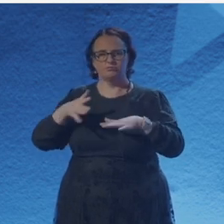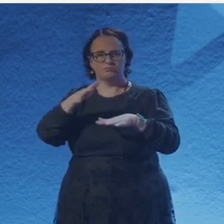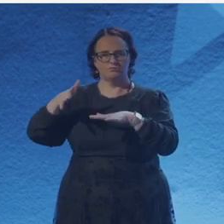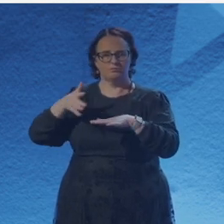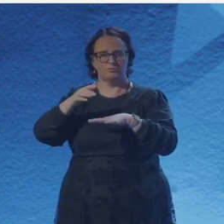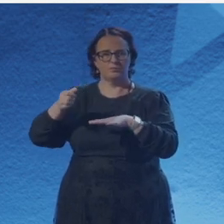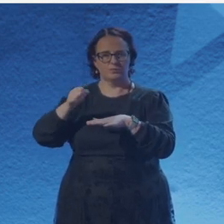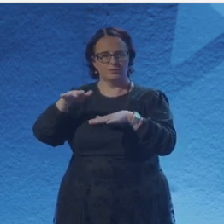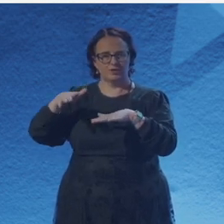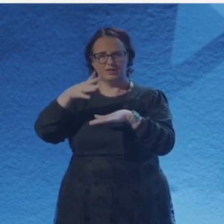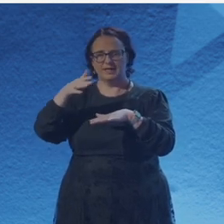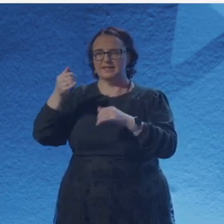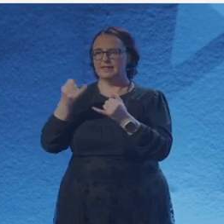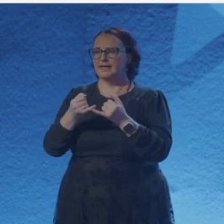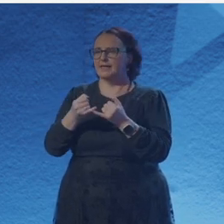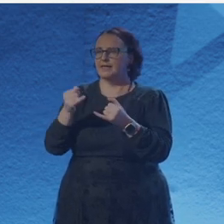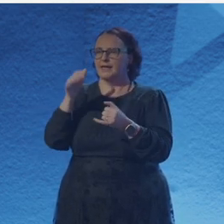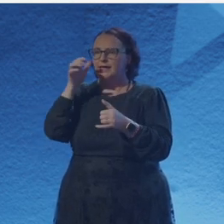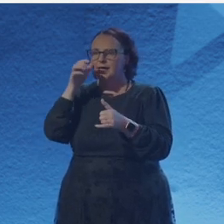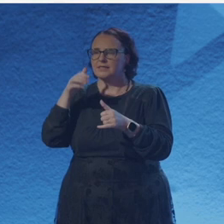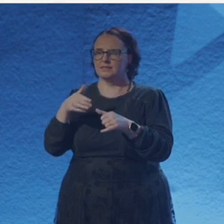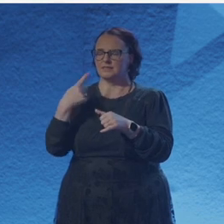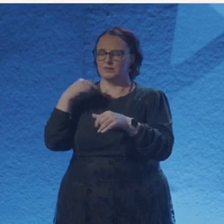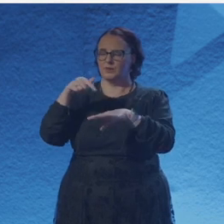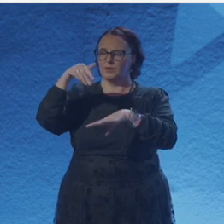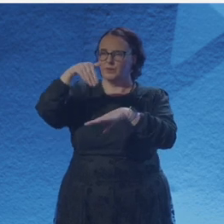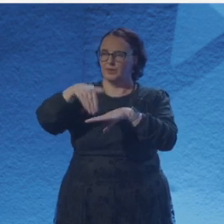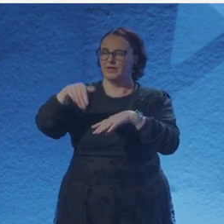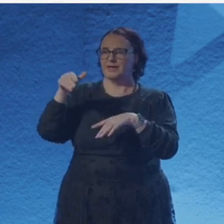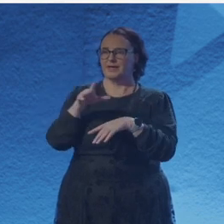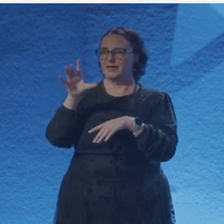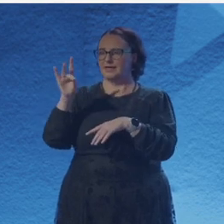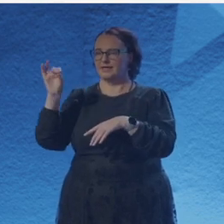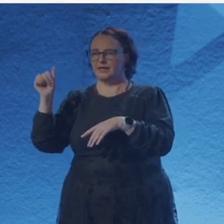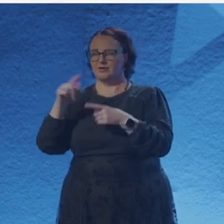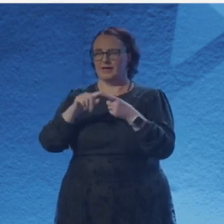two women rarely share a cockpit, let alone a stolen one.